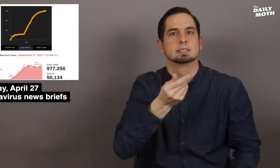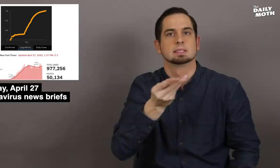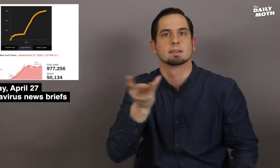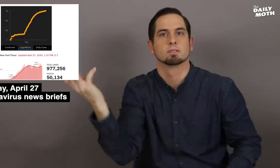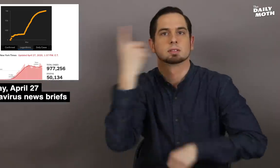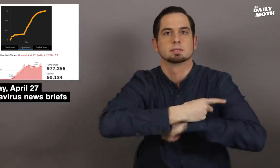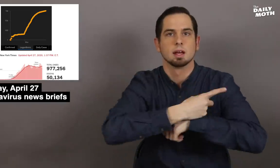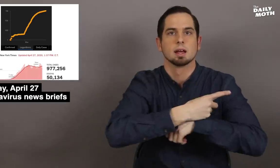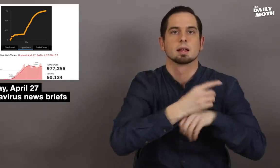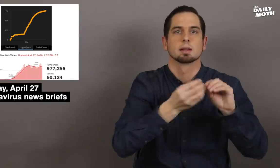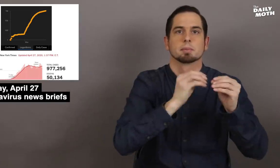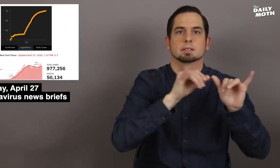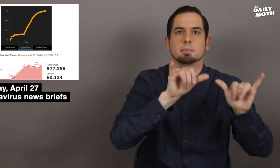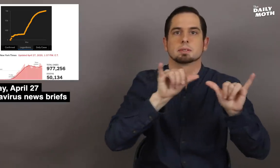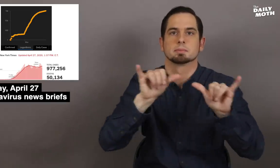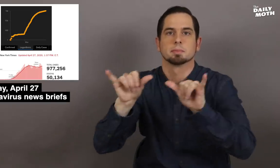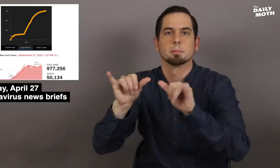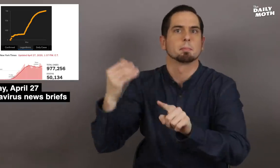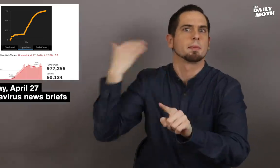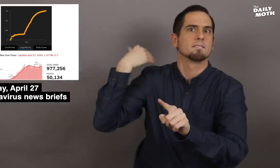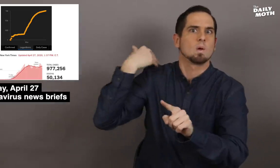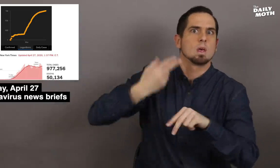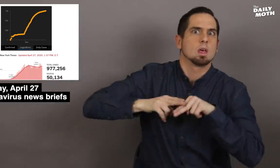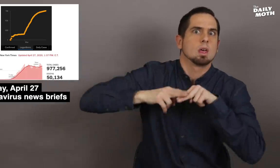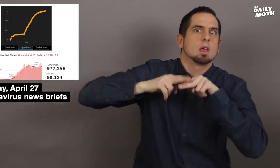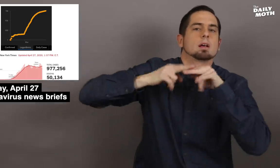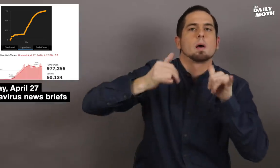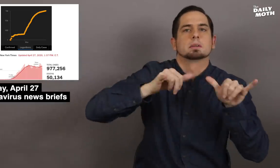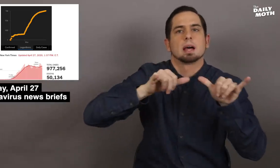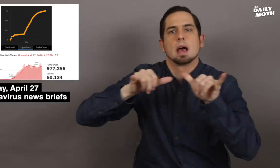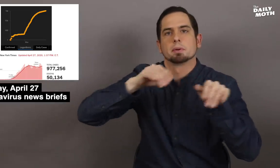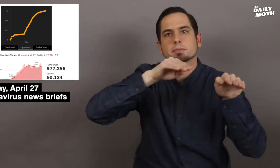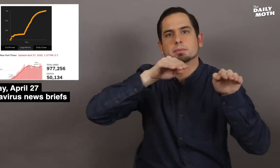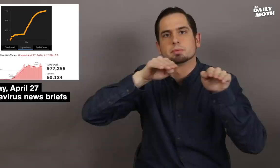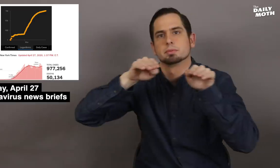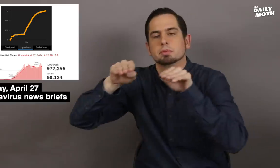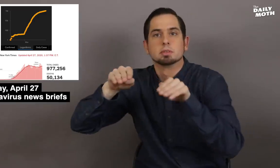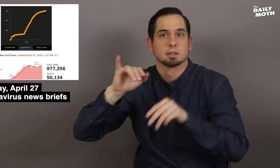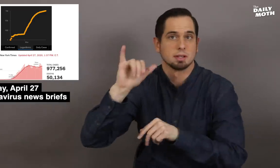for several days.